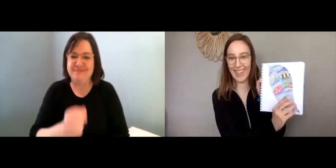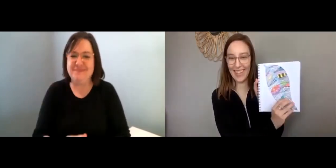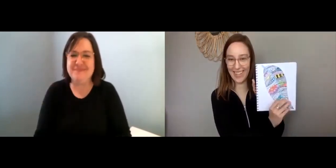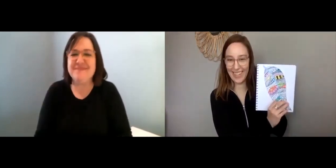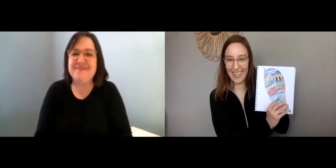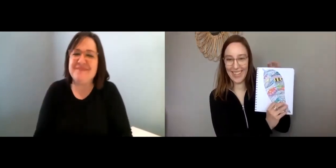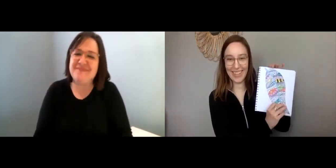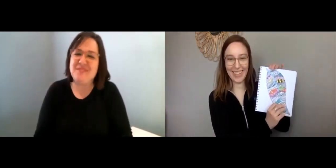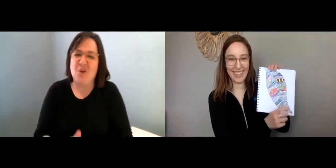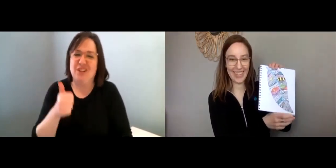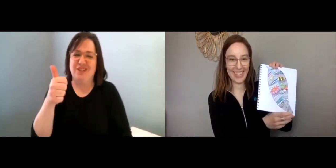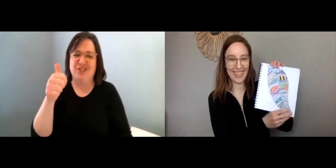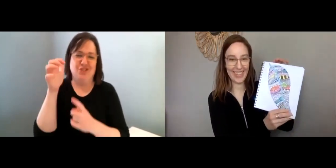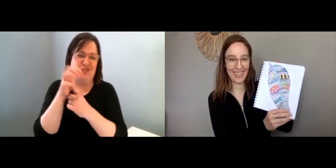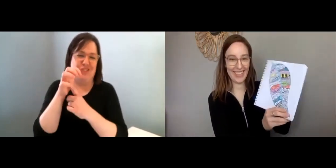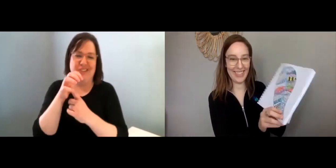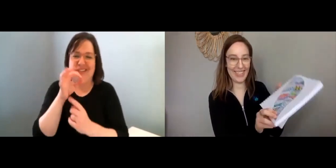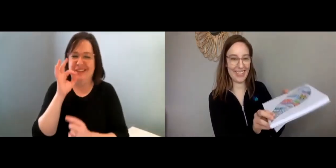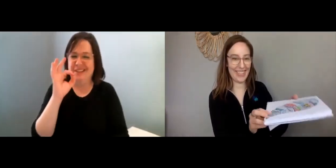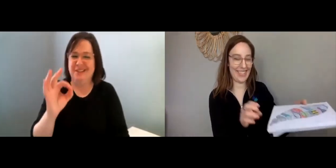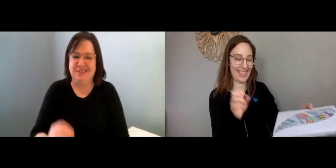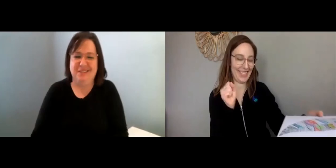Maggie: So here's mine! Lisa: That’s the best!